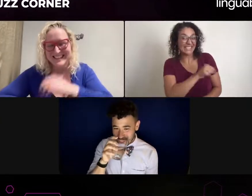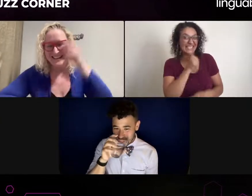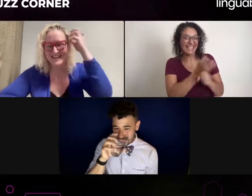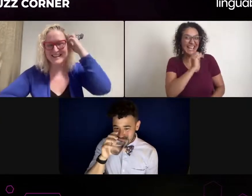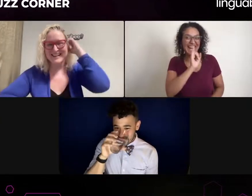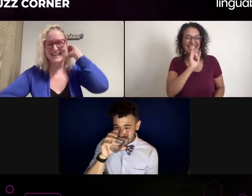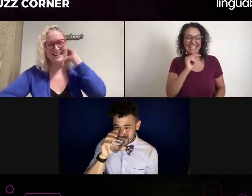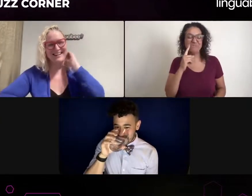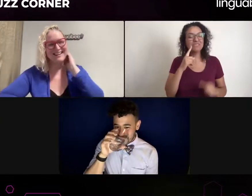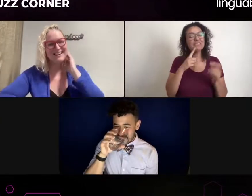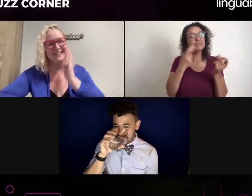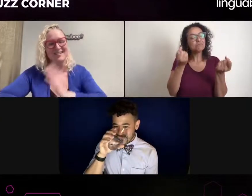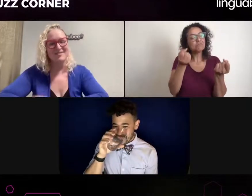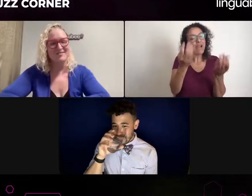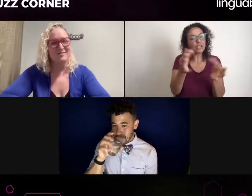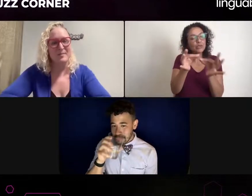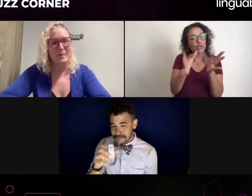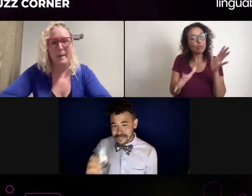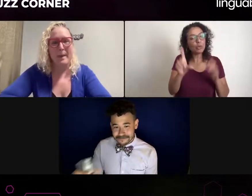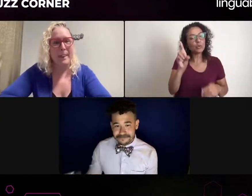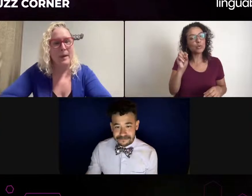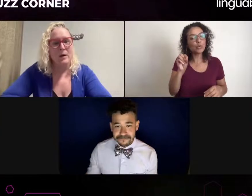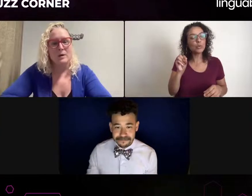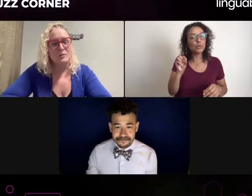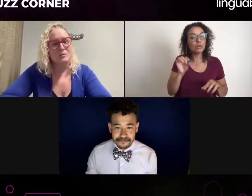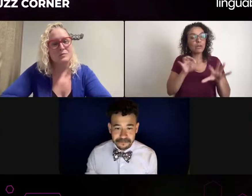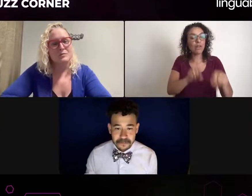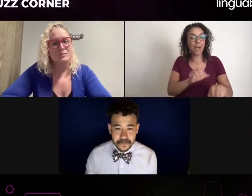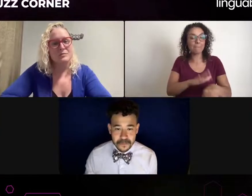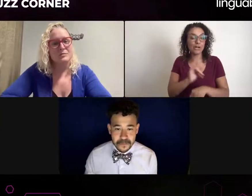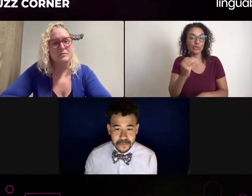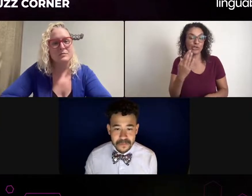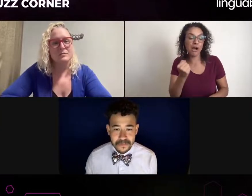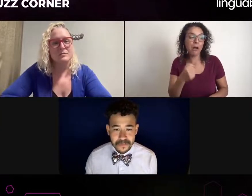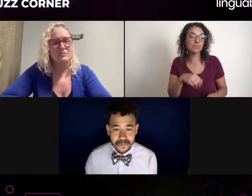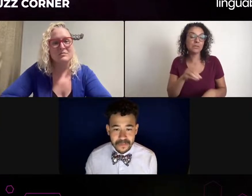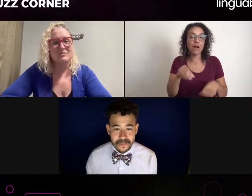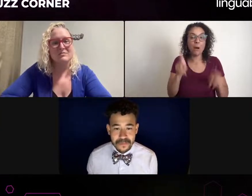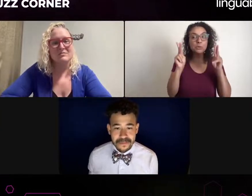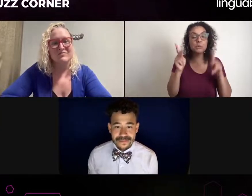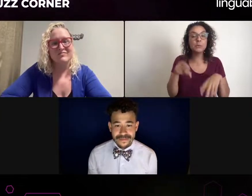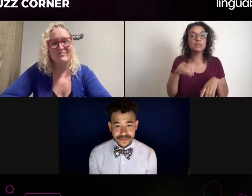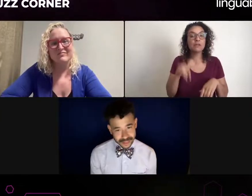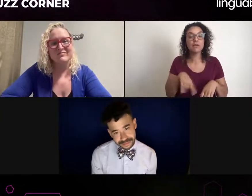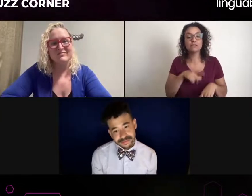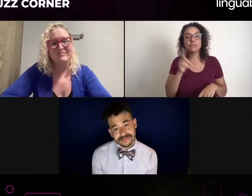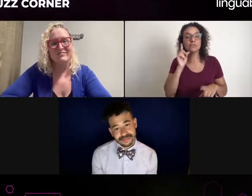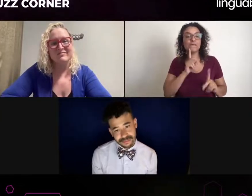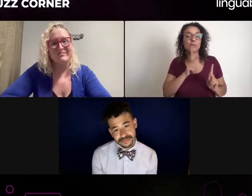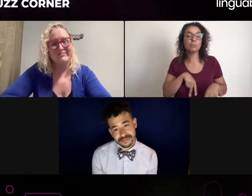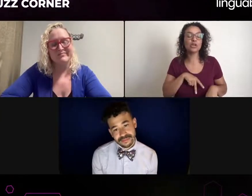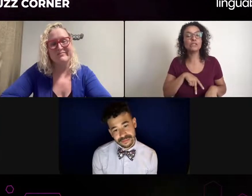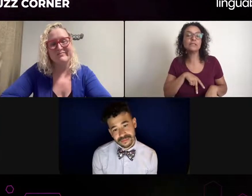I completed my responsibilities, did everything there. Then I stopped at a bar and got a drink or two, after a long day for work,